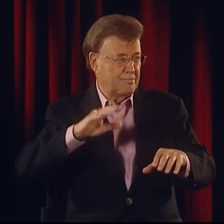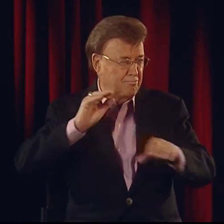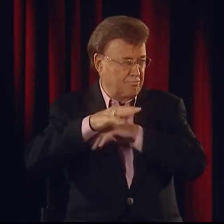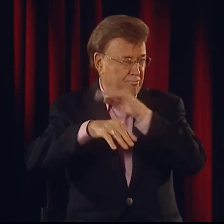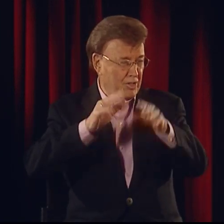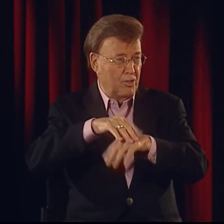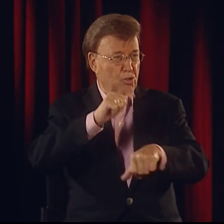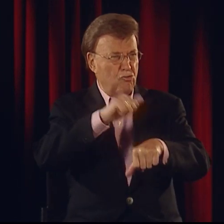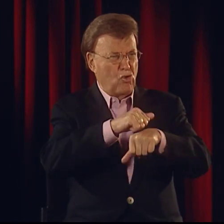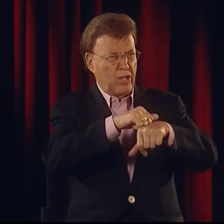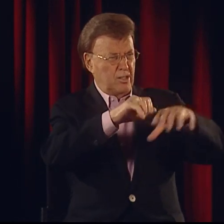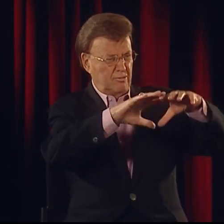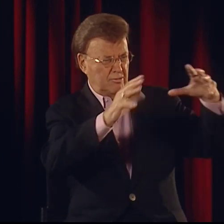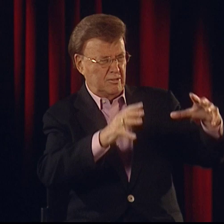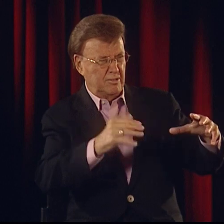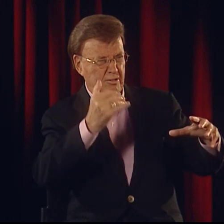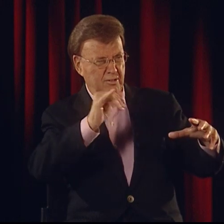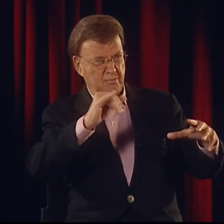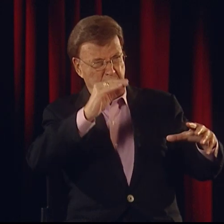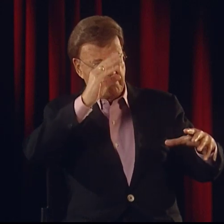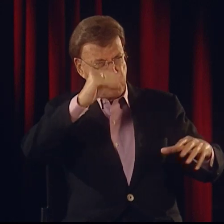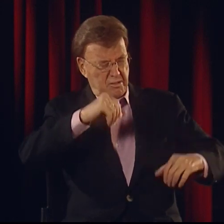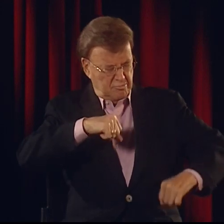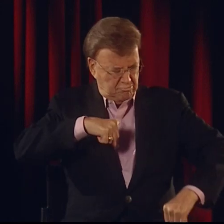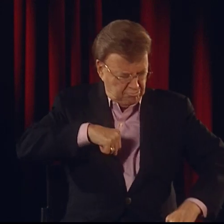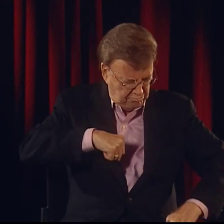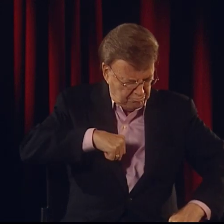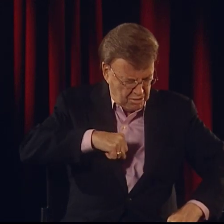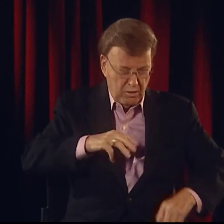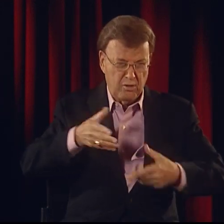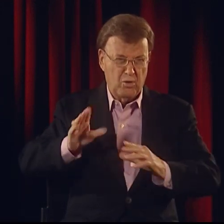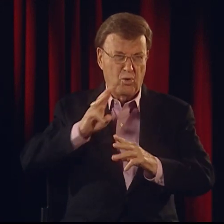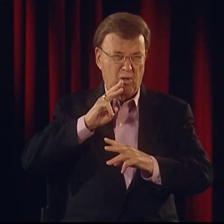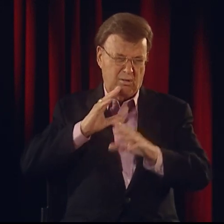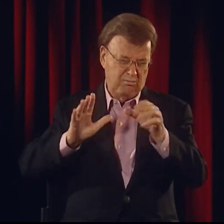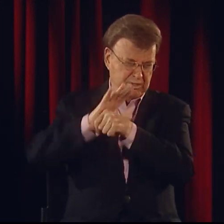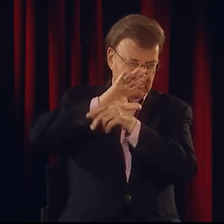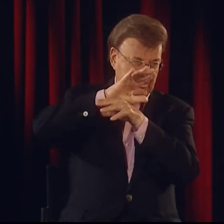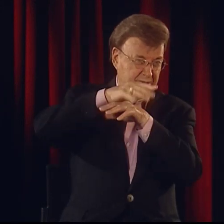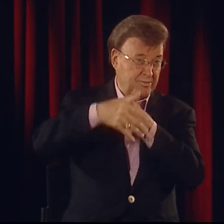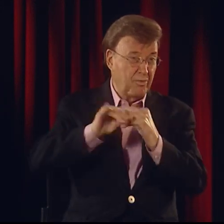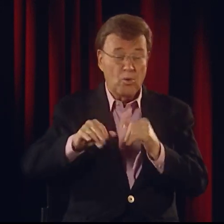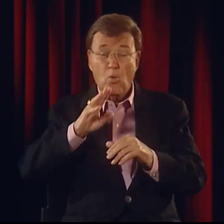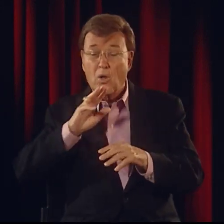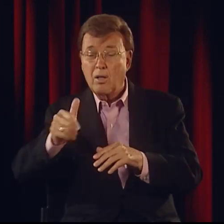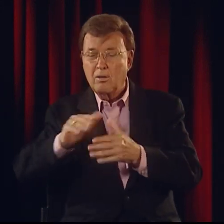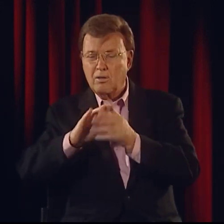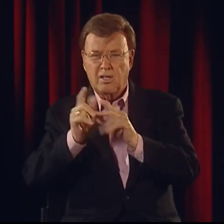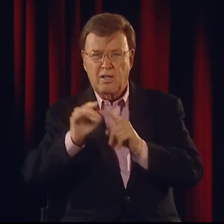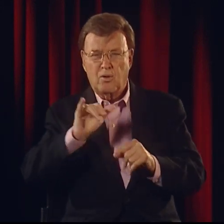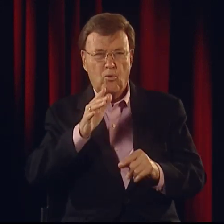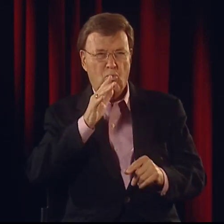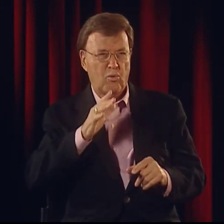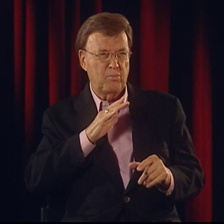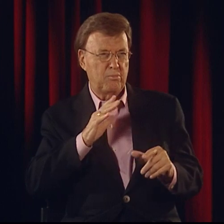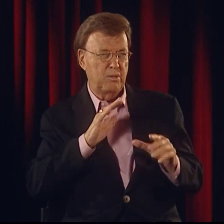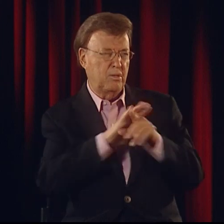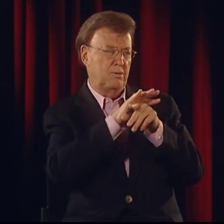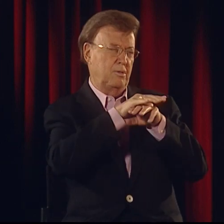when he spoke about the way the water would go over the rocks, he would describe the rock as being like a strong man letting the water pound his hunched shoulder.